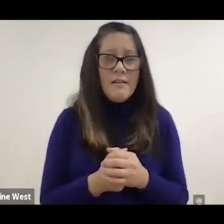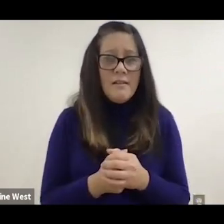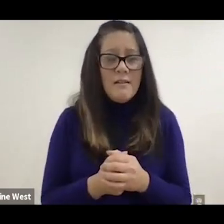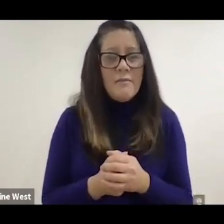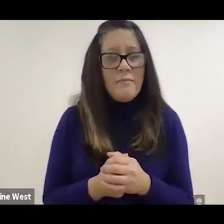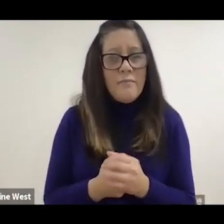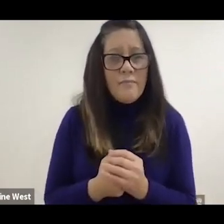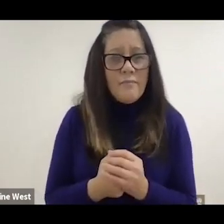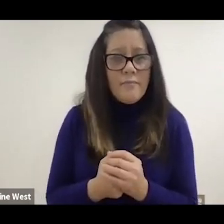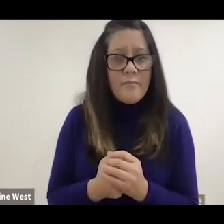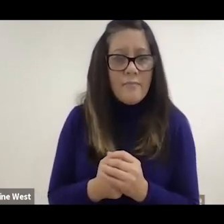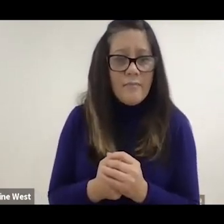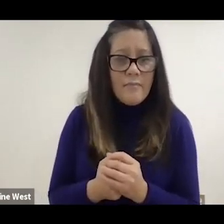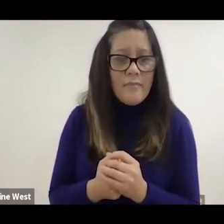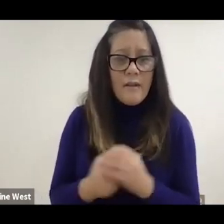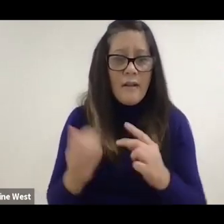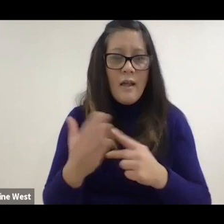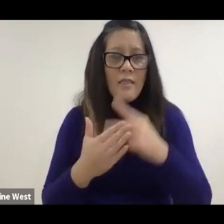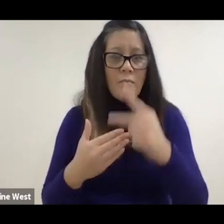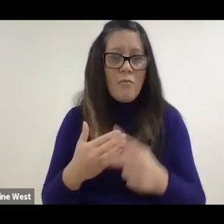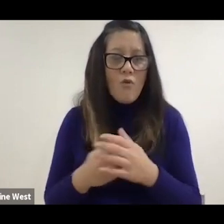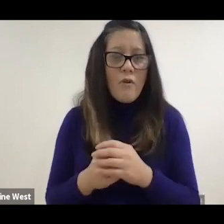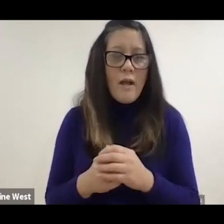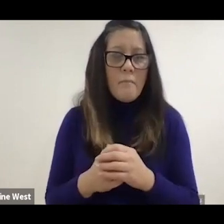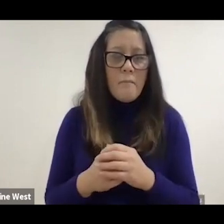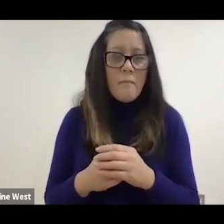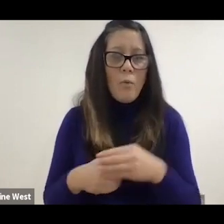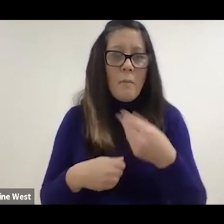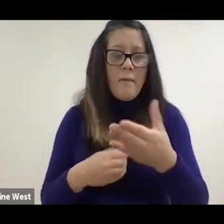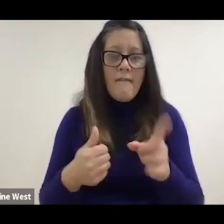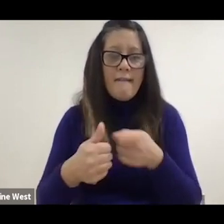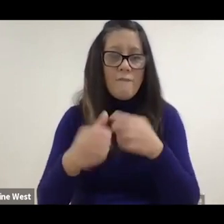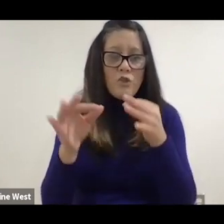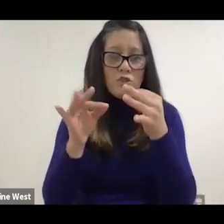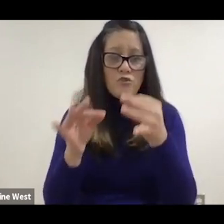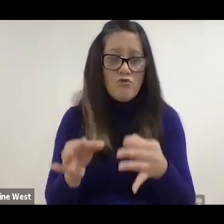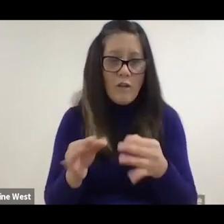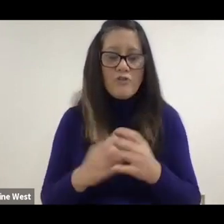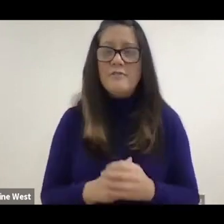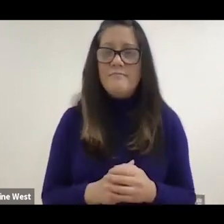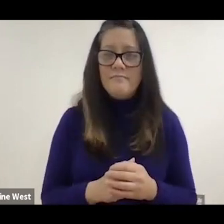The program will give me my first instruction on how do I get started on making pasta